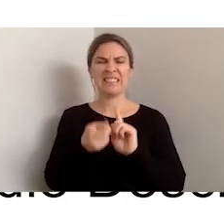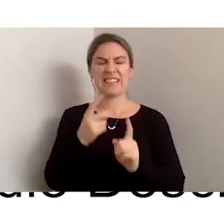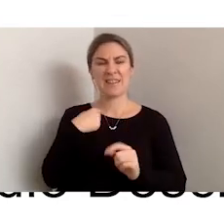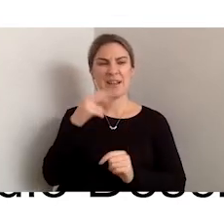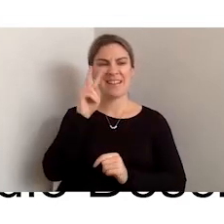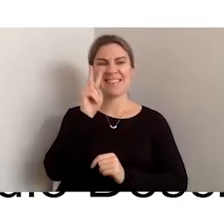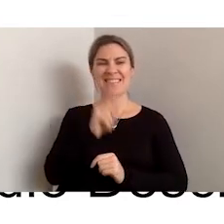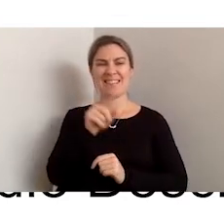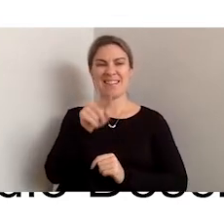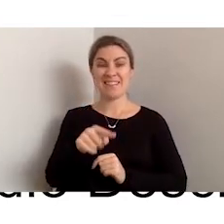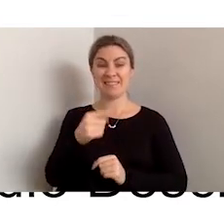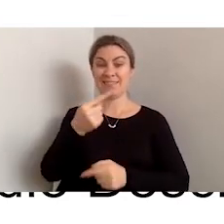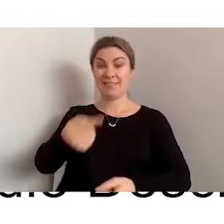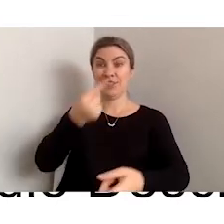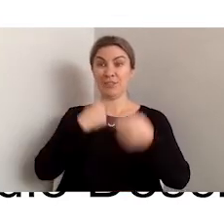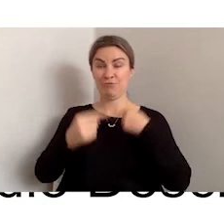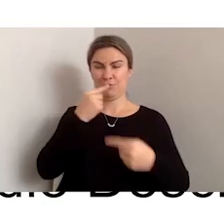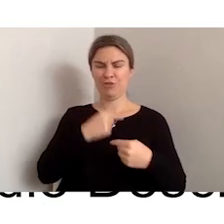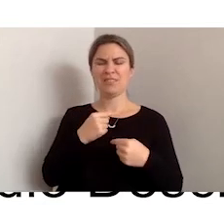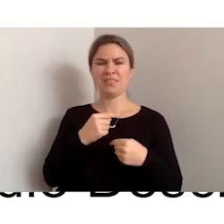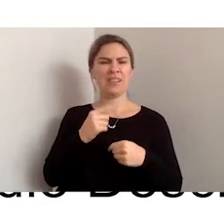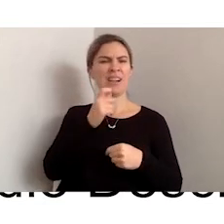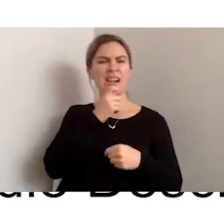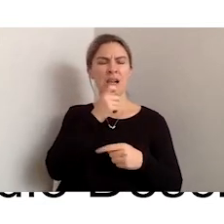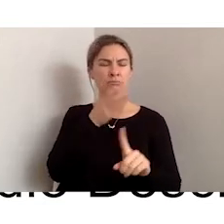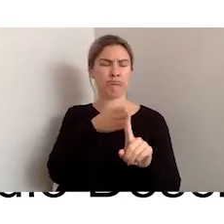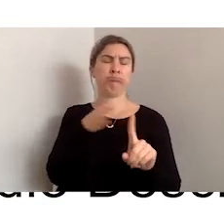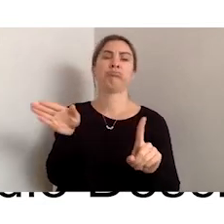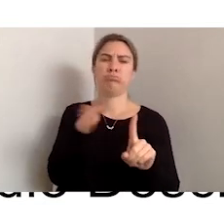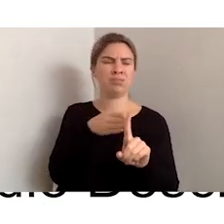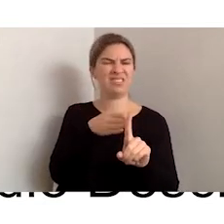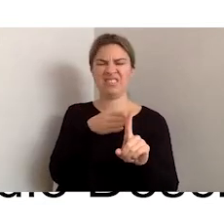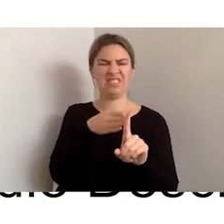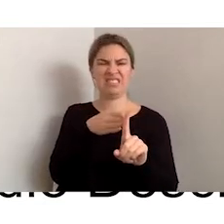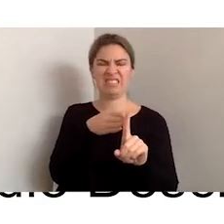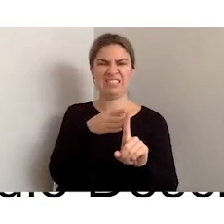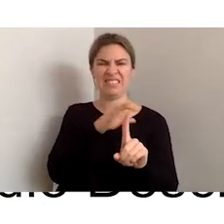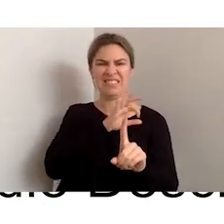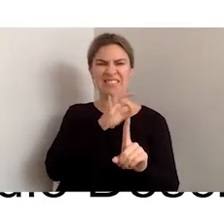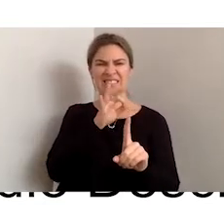description and it's really, really distracting and actually sometimes I